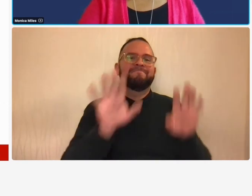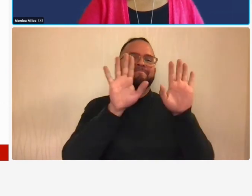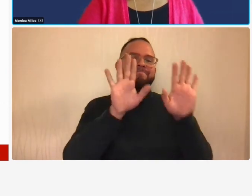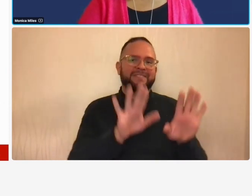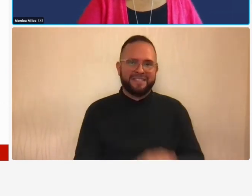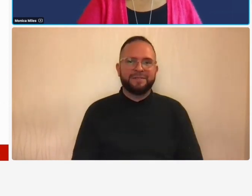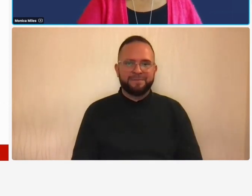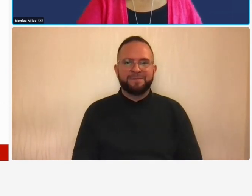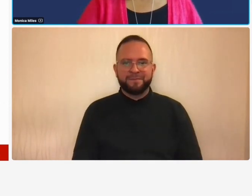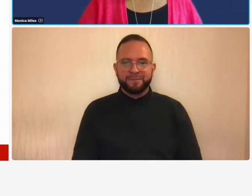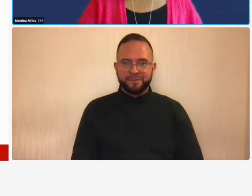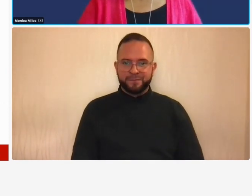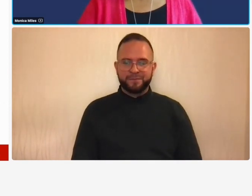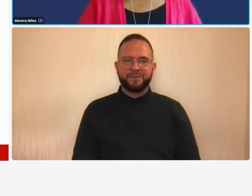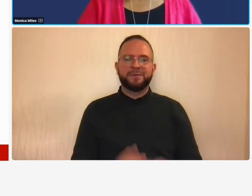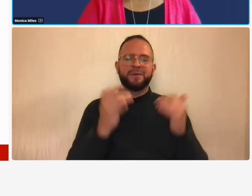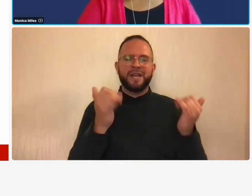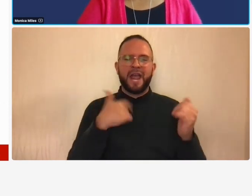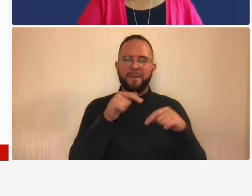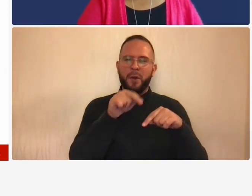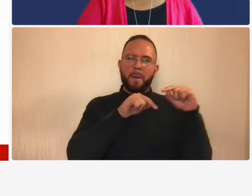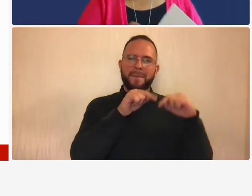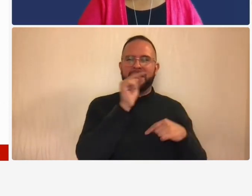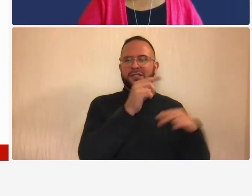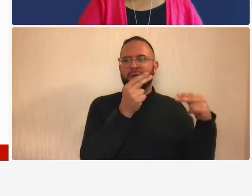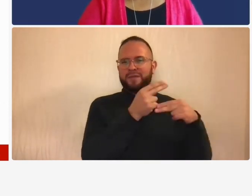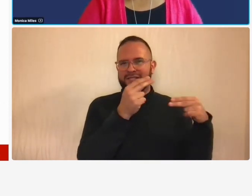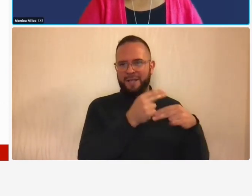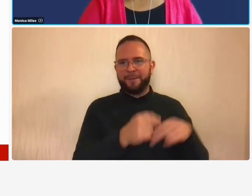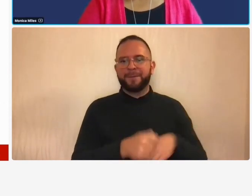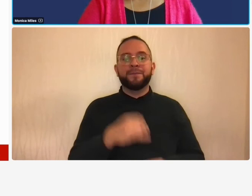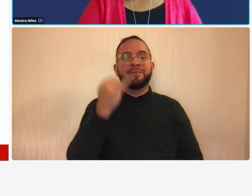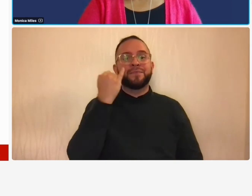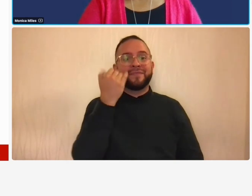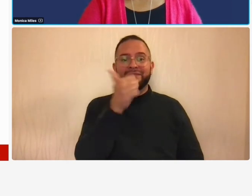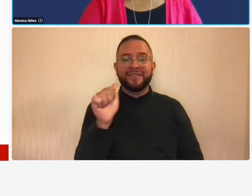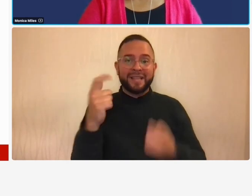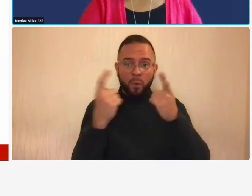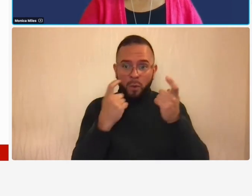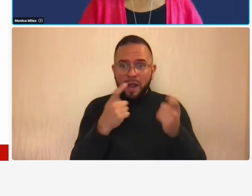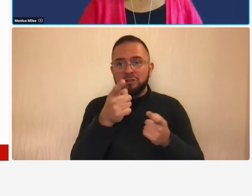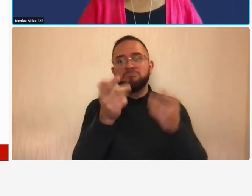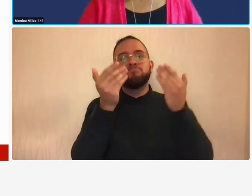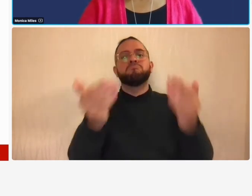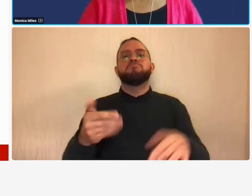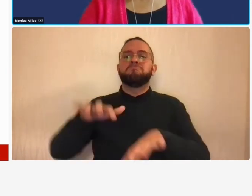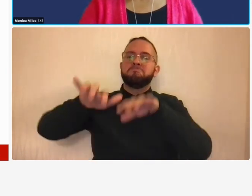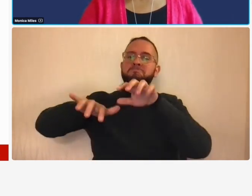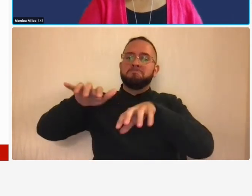now let me go back to our slides if you have any questions you can feel free to ask the questions